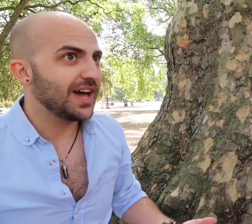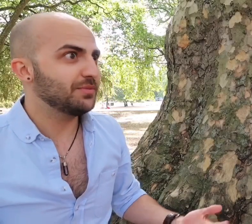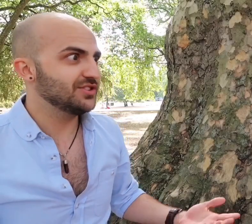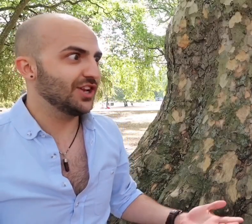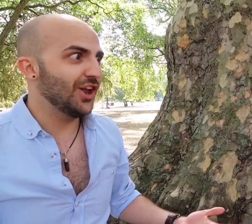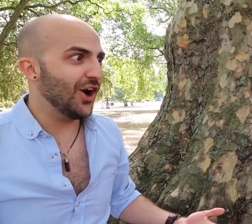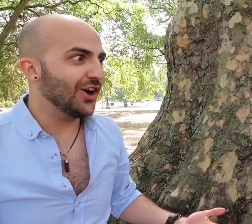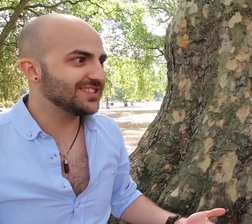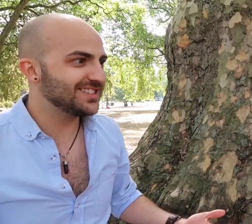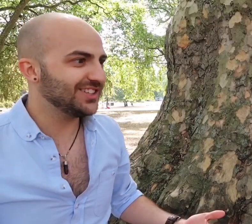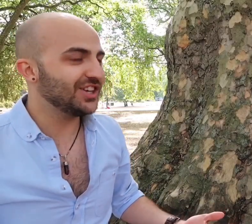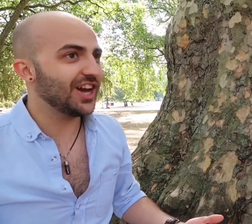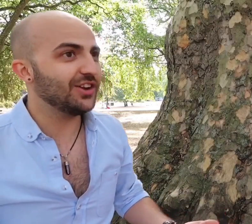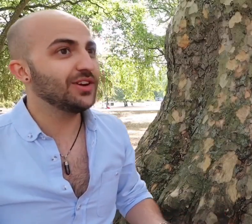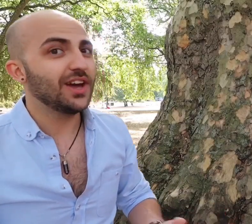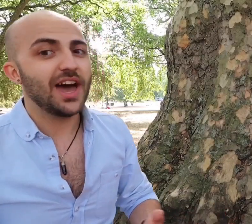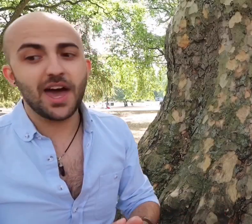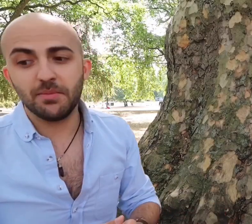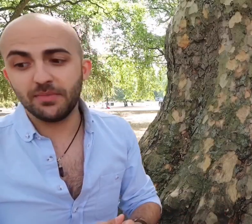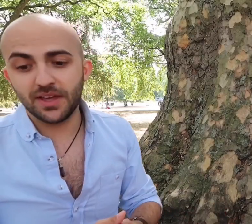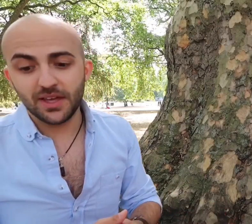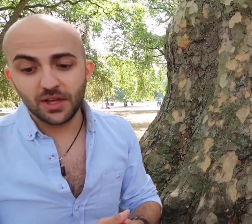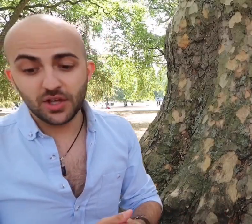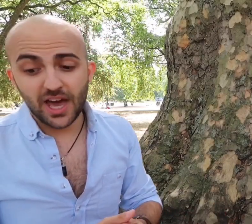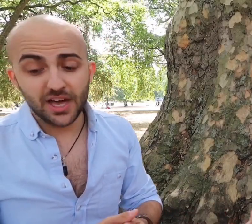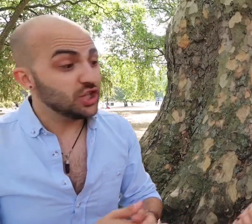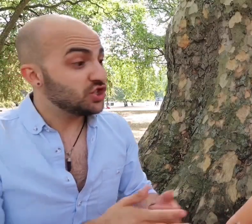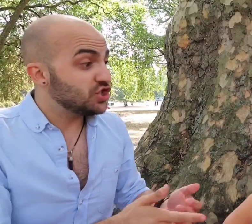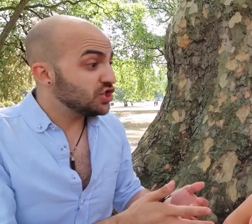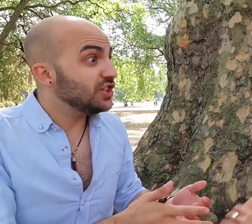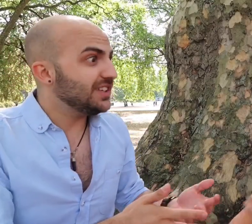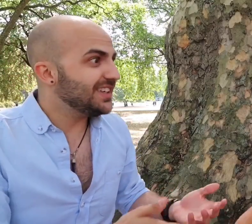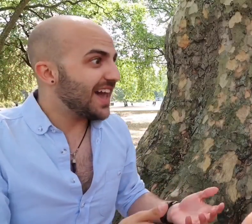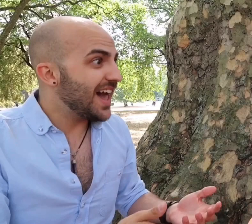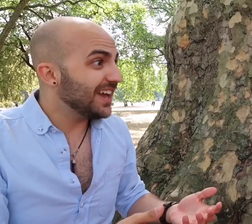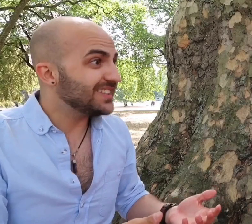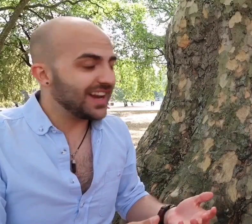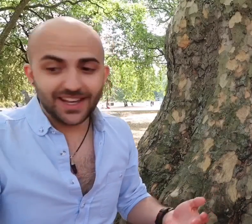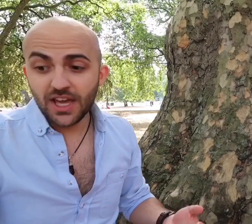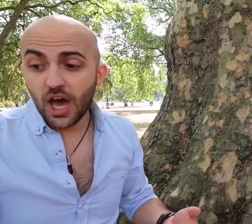happens a lot y'know. Yeah tell the truth of that situation, yes exactly